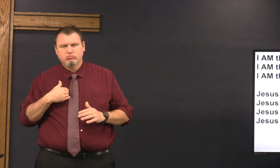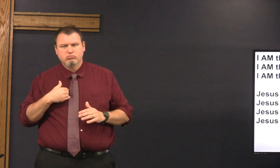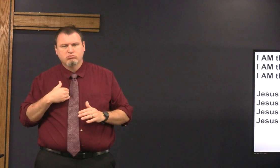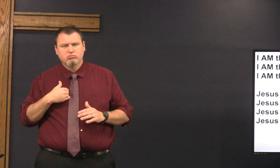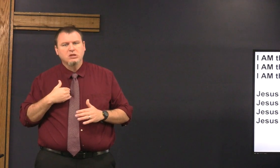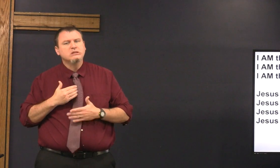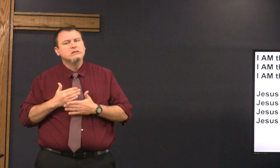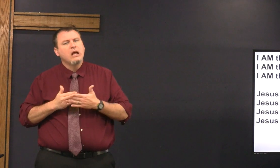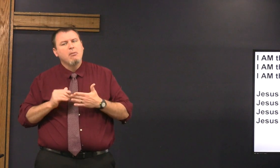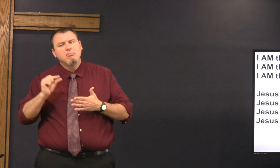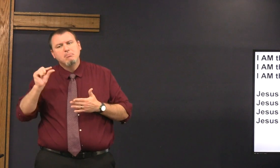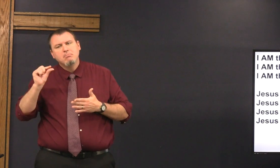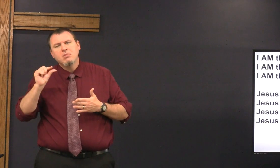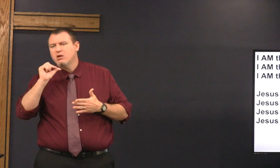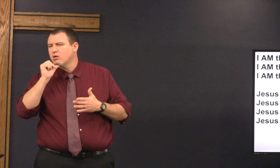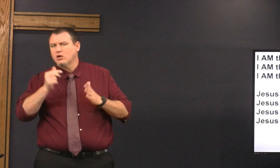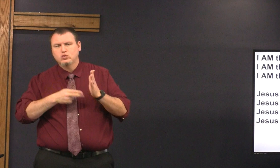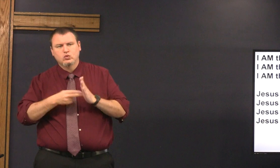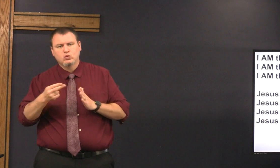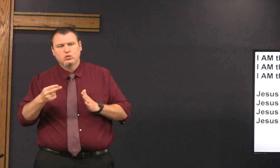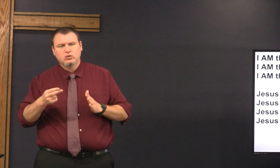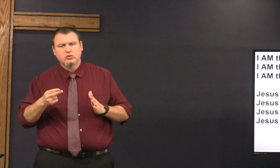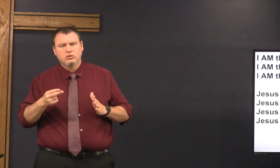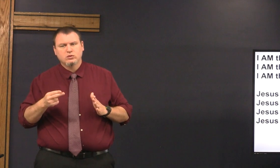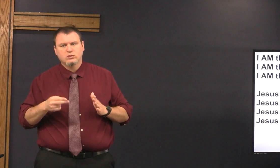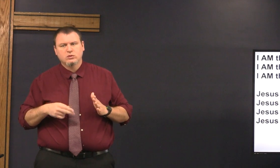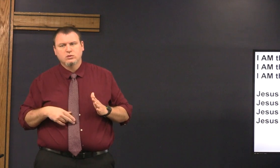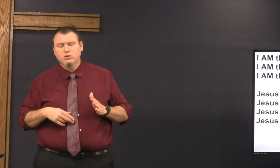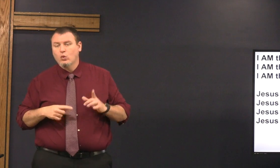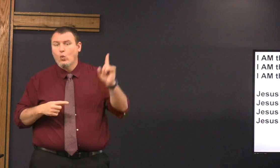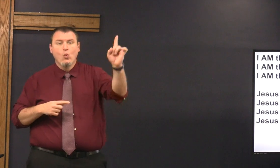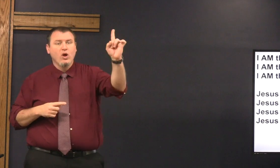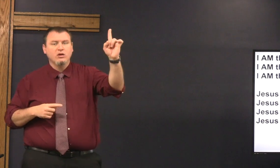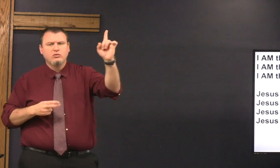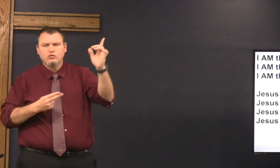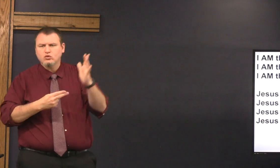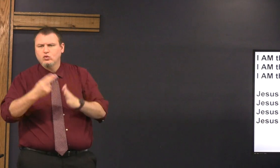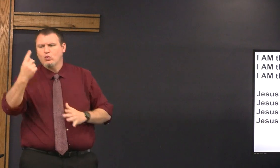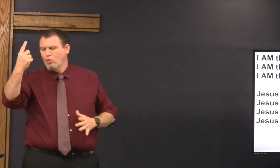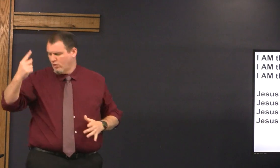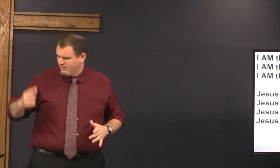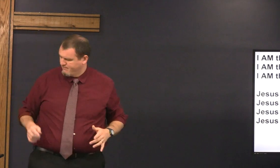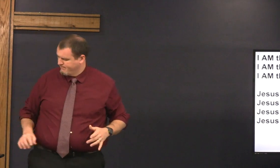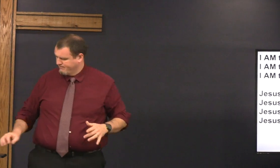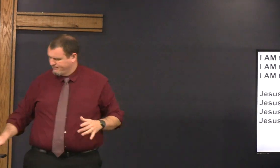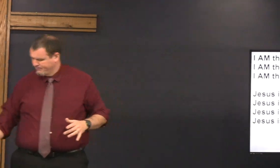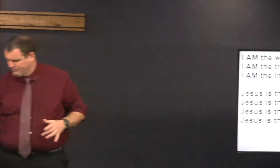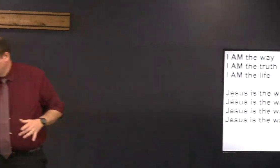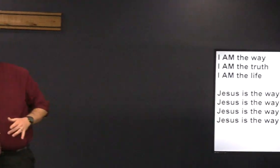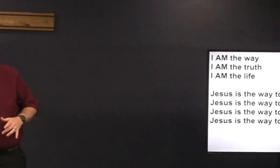but they're not a hundred percent truthful there's always a little dishonesty